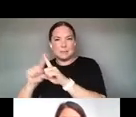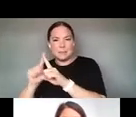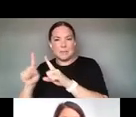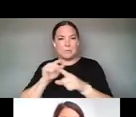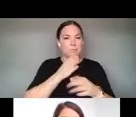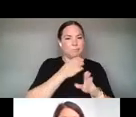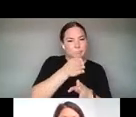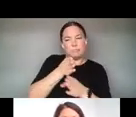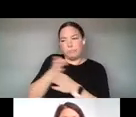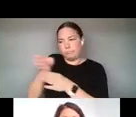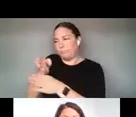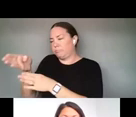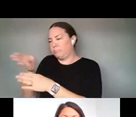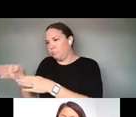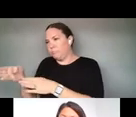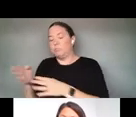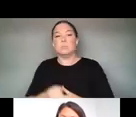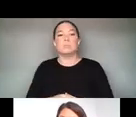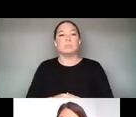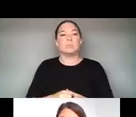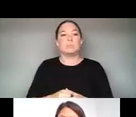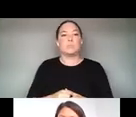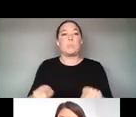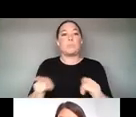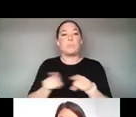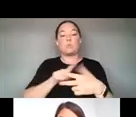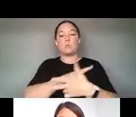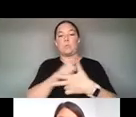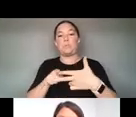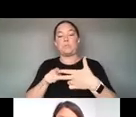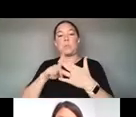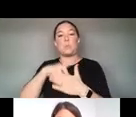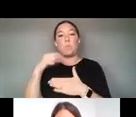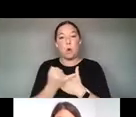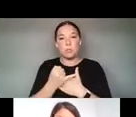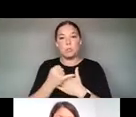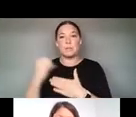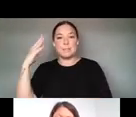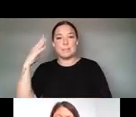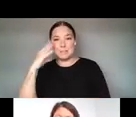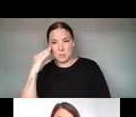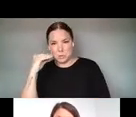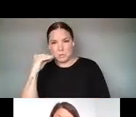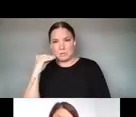WE ALSO THOUGHT THAT THE PROJECTS AND THE EXPERIENCES EXIST WITHIN AND BETWEEN VIRTUAL